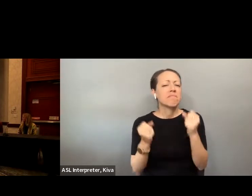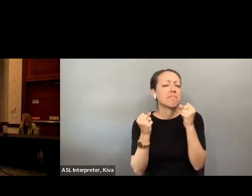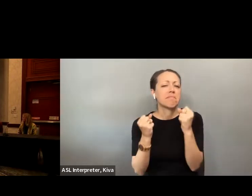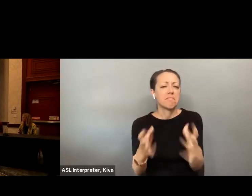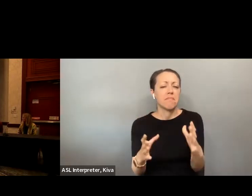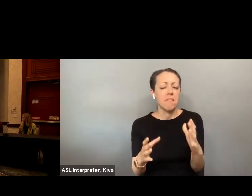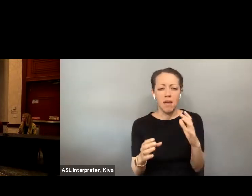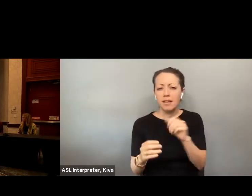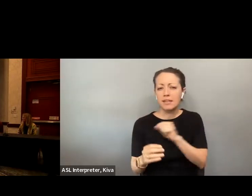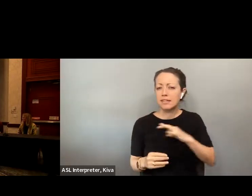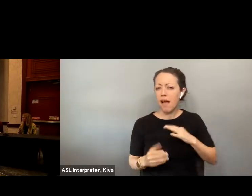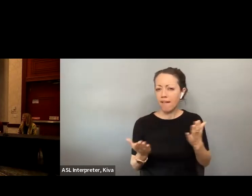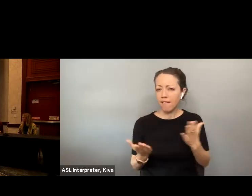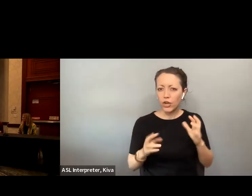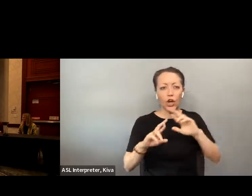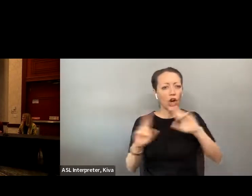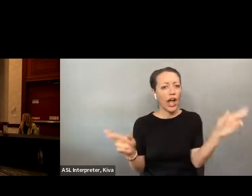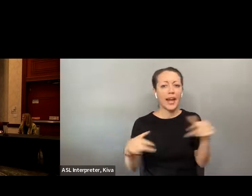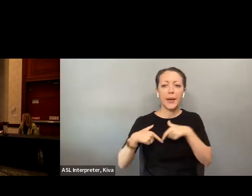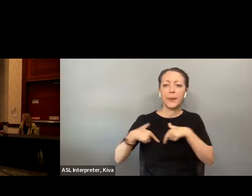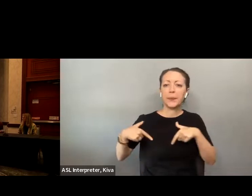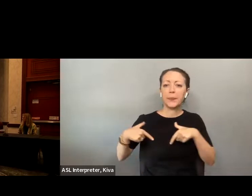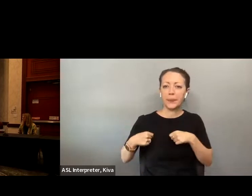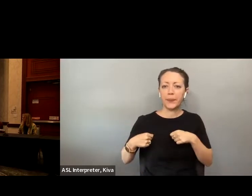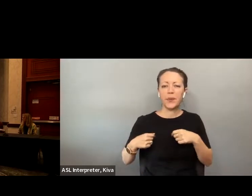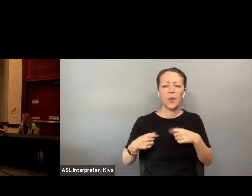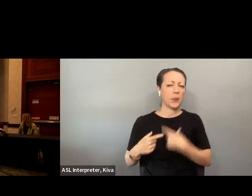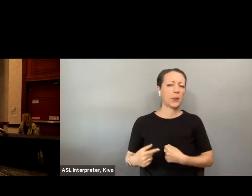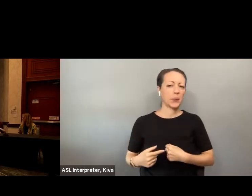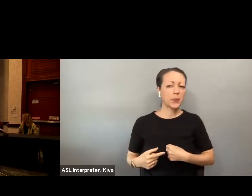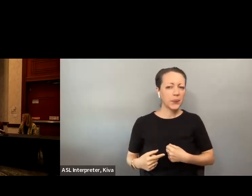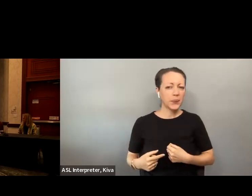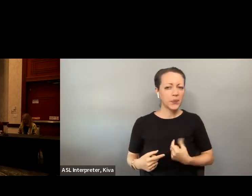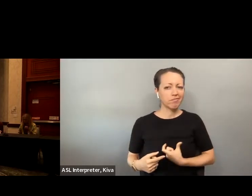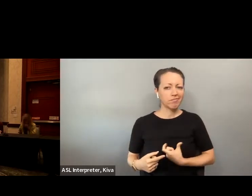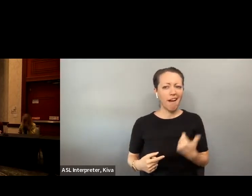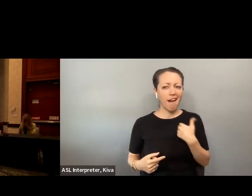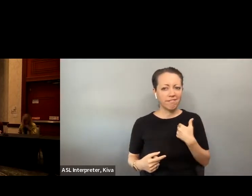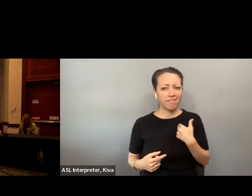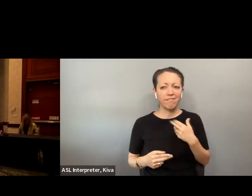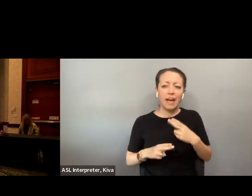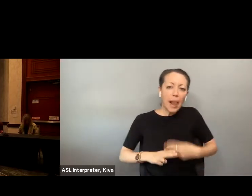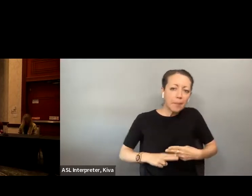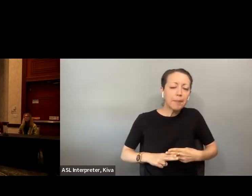At the Embassy Suites Hotel. The rest rooms are located to your right, as you exit the room at the end of the hall we have a number of disability rights. the end of the hall. We have a number of disability rights